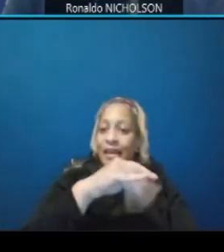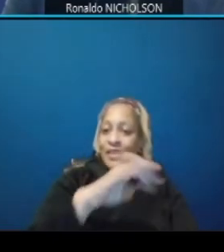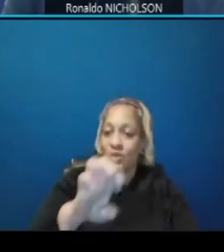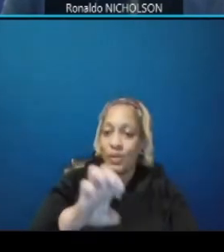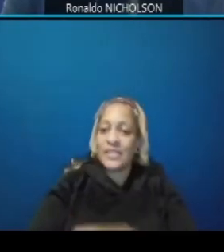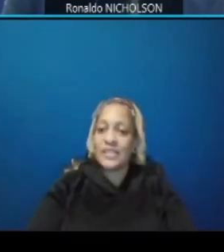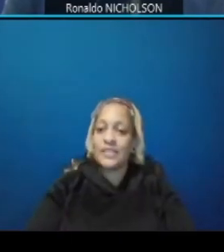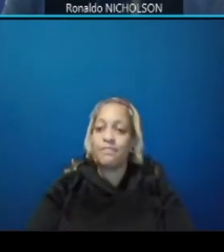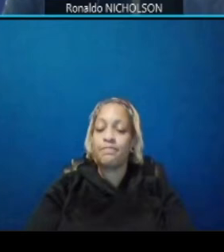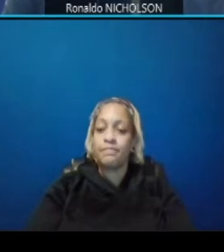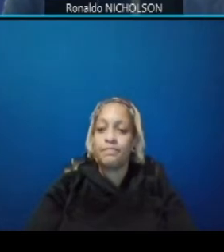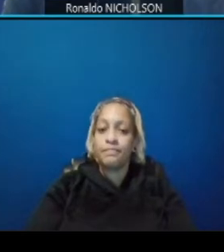next slide